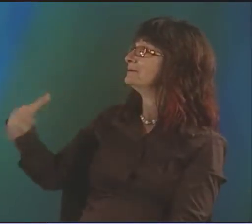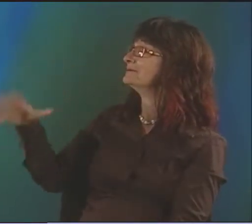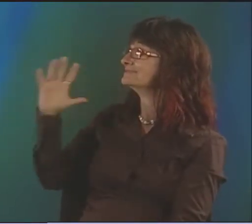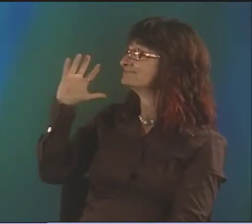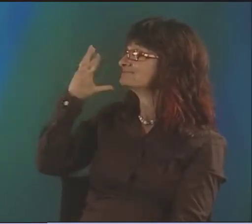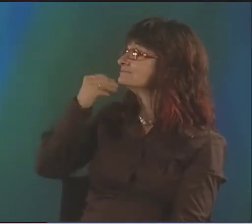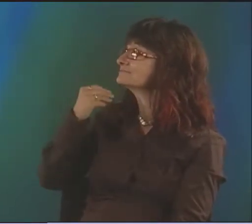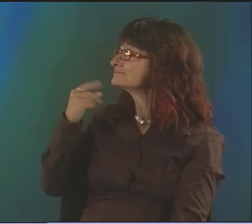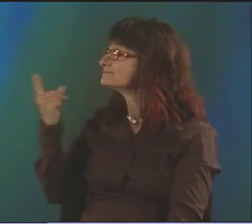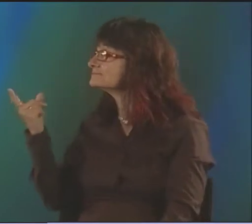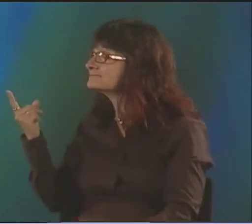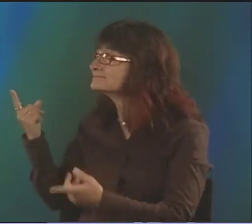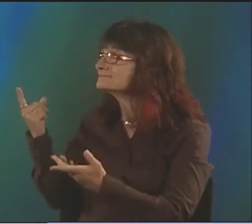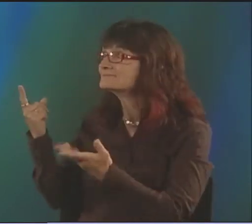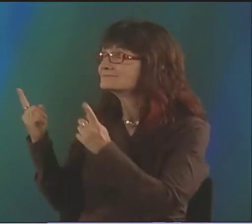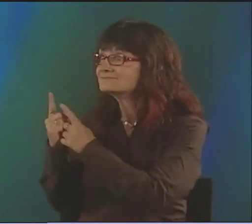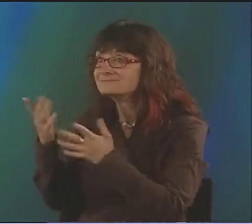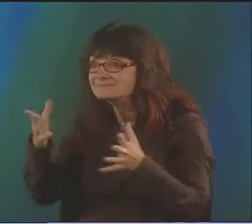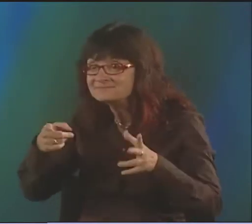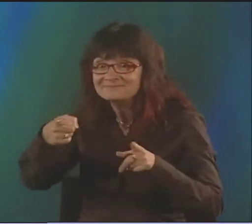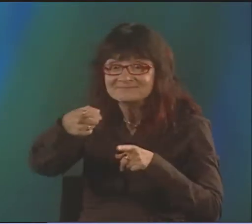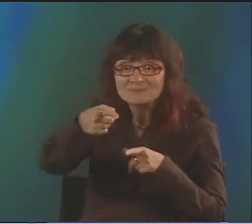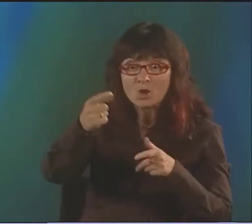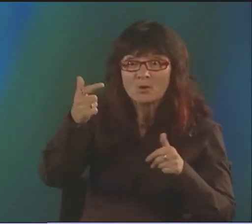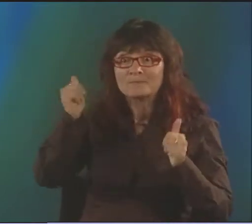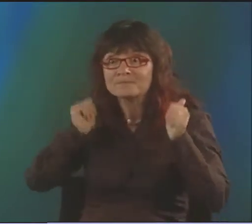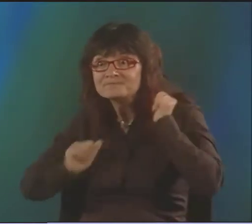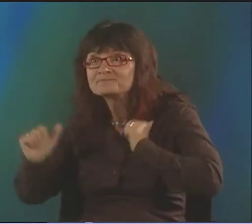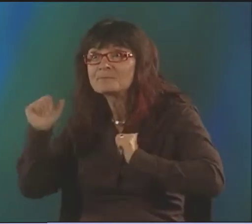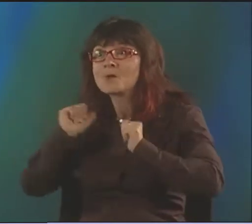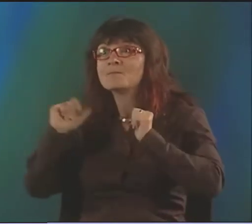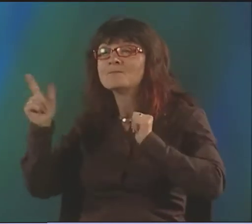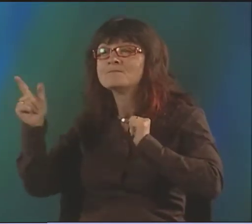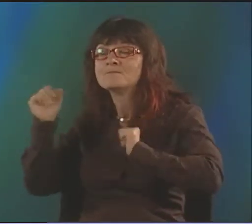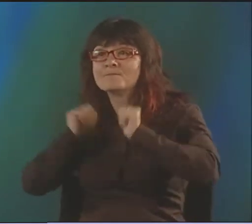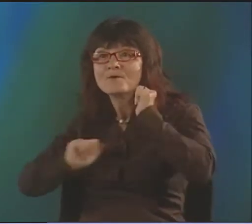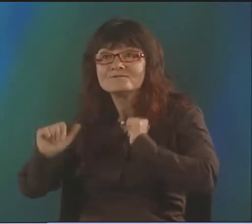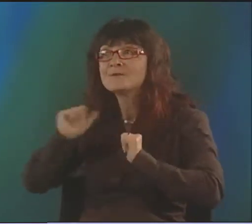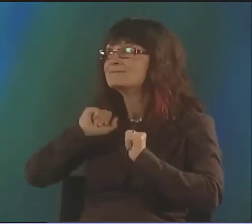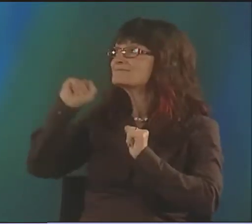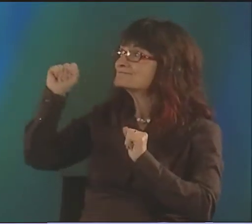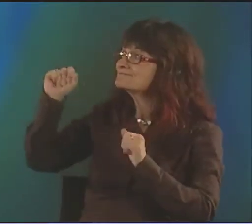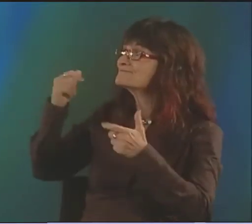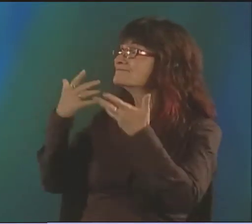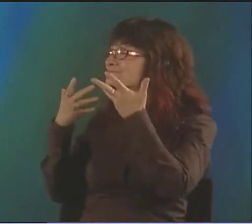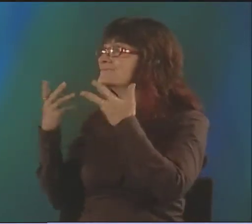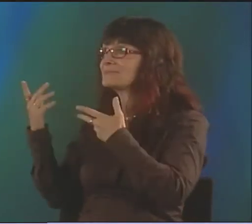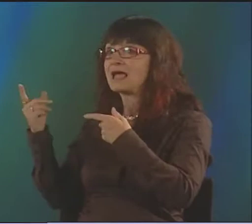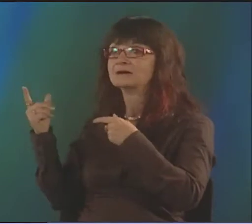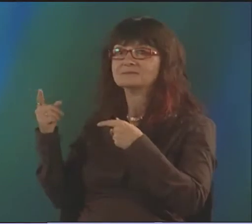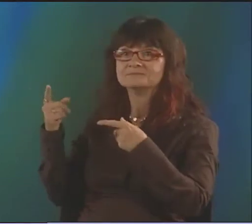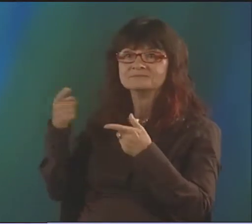AND SHE AND JIM WERE WALKING TOWARDS ME. AND THEY WERE JUST SO BEAUTIFUL. AND WE STARTED TALKING. THEY SAID, "OH, YOU'RE A PERFORMER?"